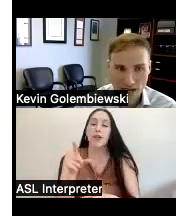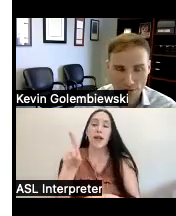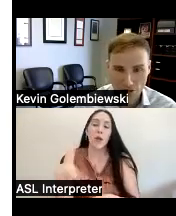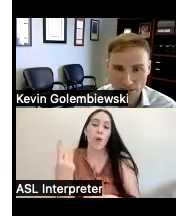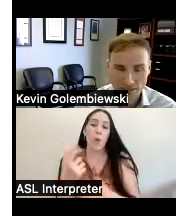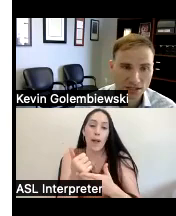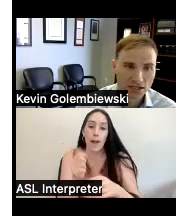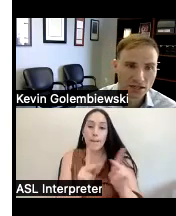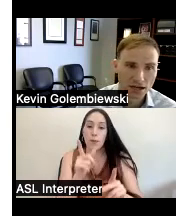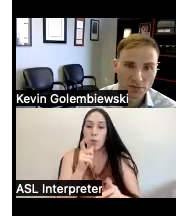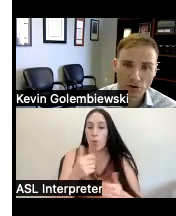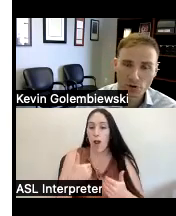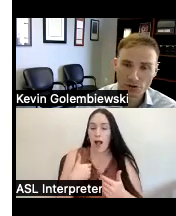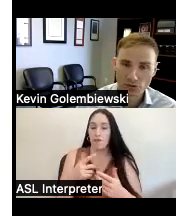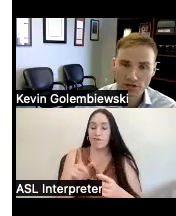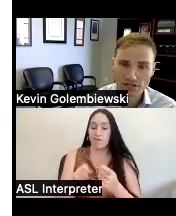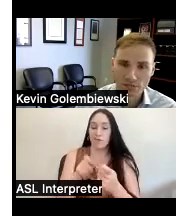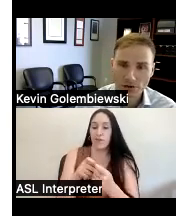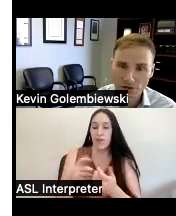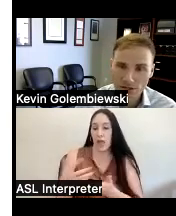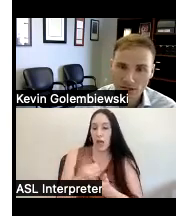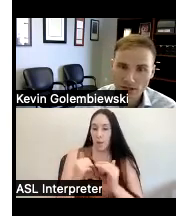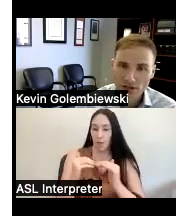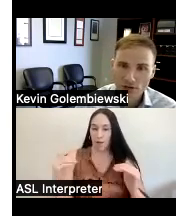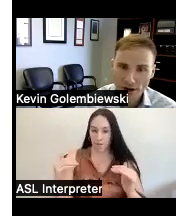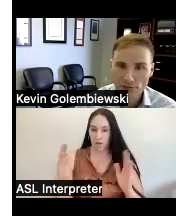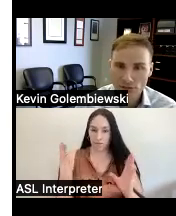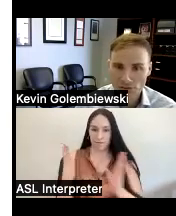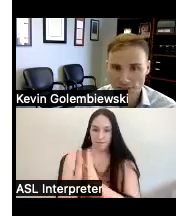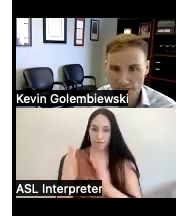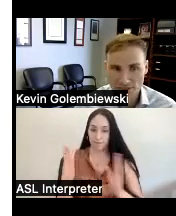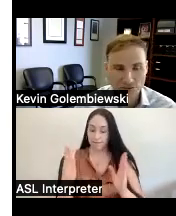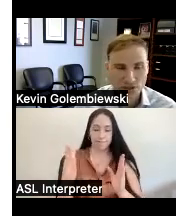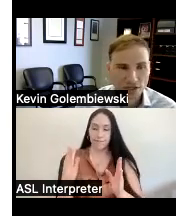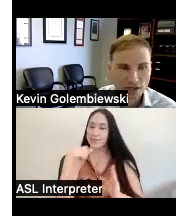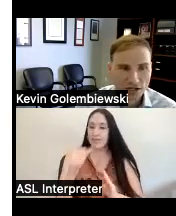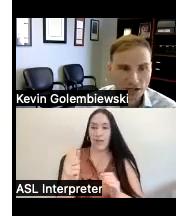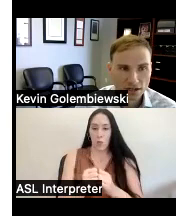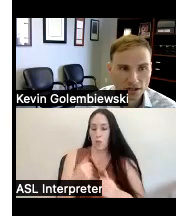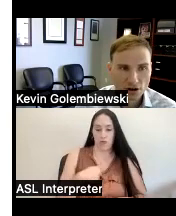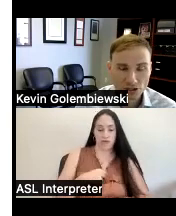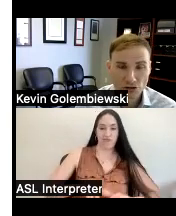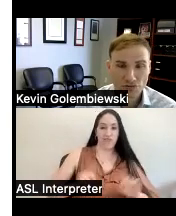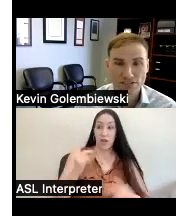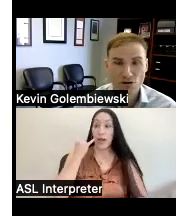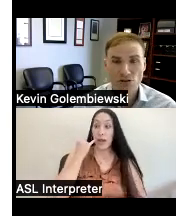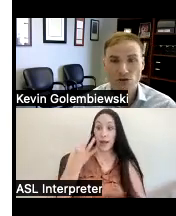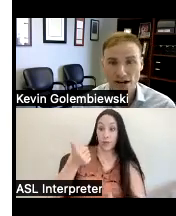with us if you're a person with a disability we're able to assist you our services are also